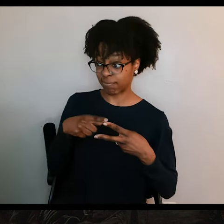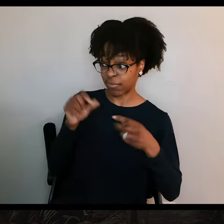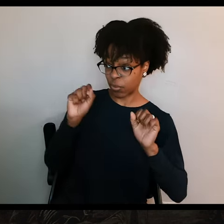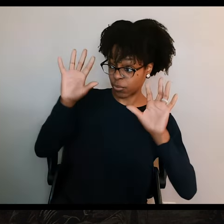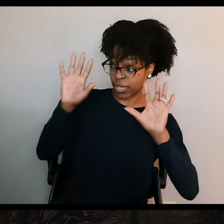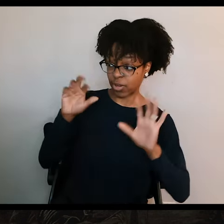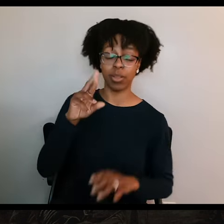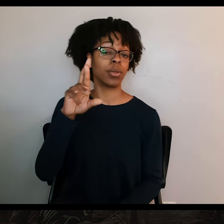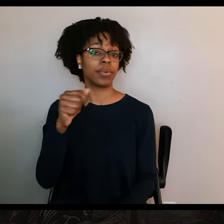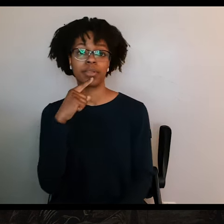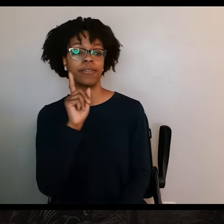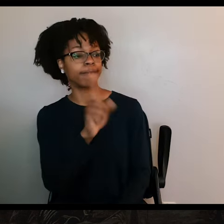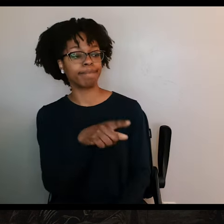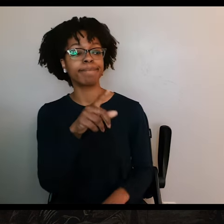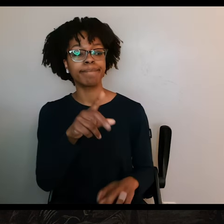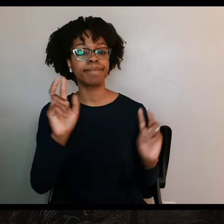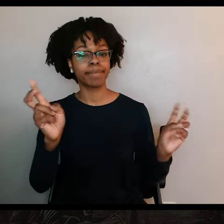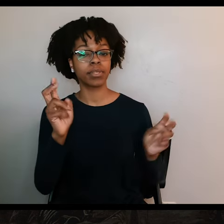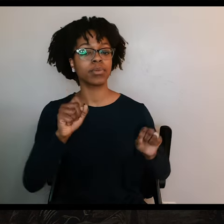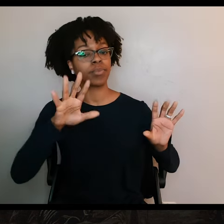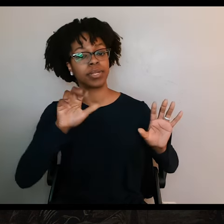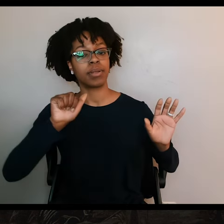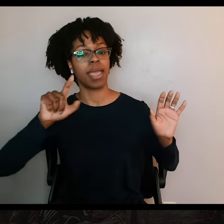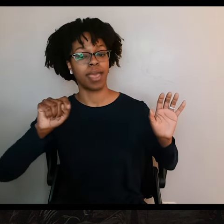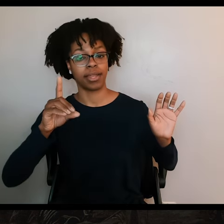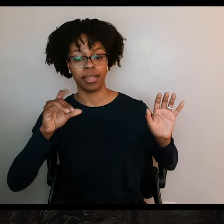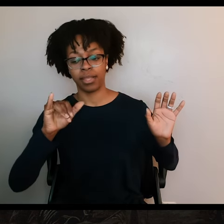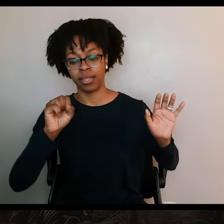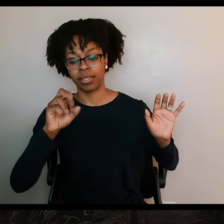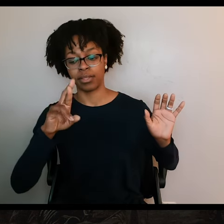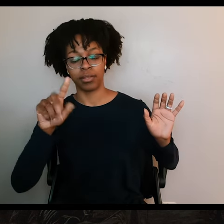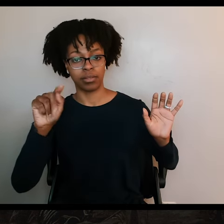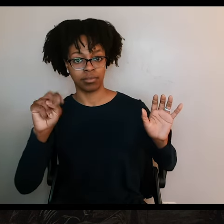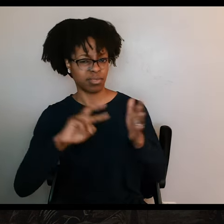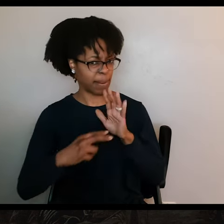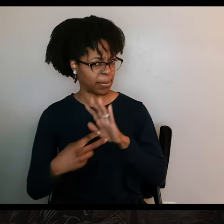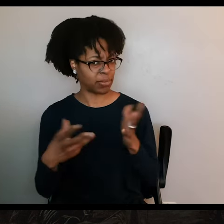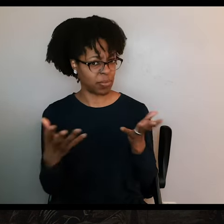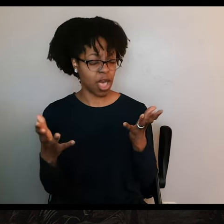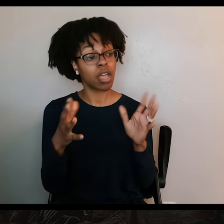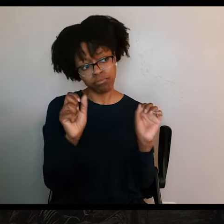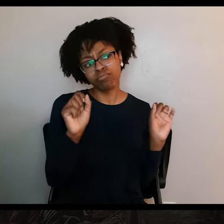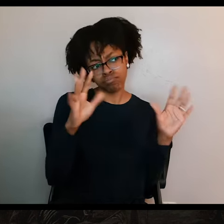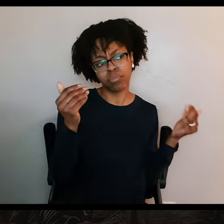was to surrender at discretion, which basically means, you can surrender but no promises we won't still kill you.